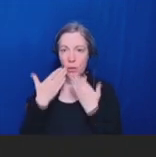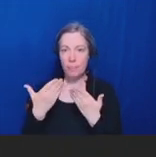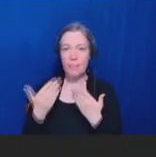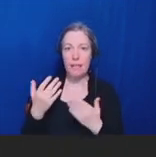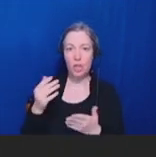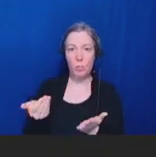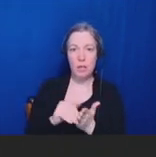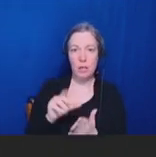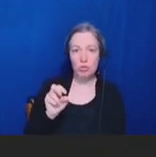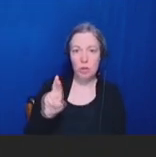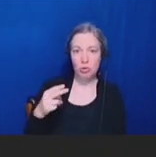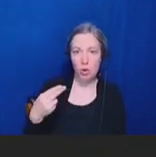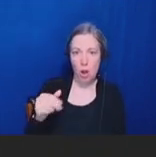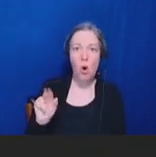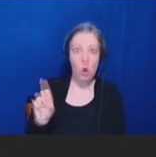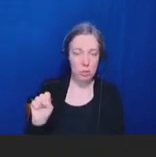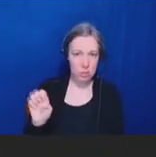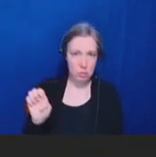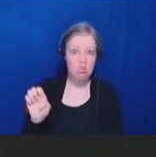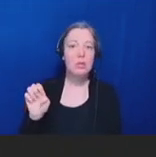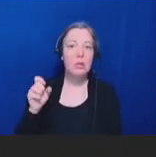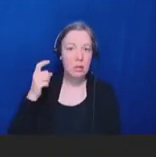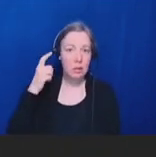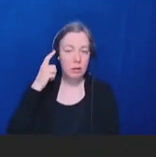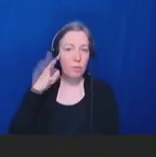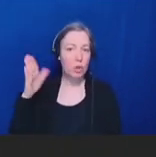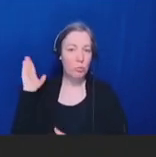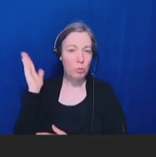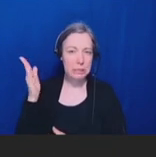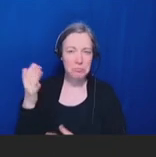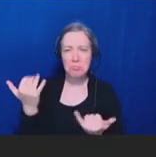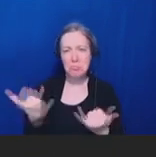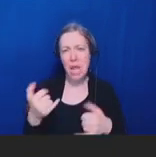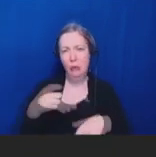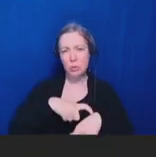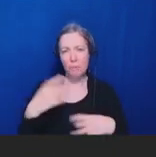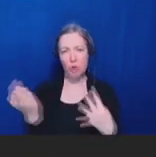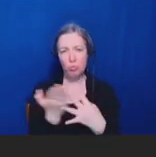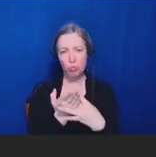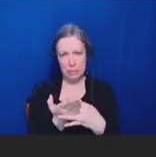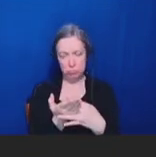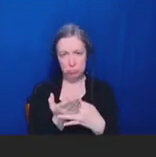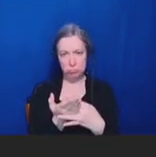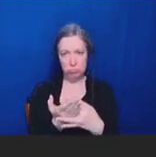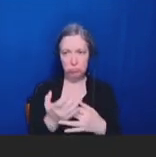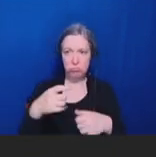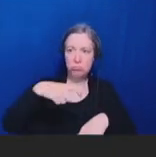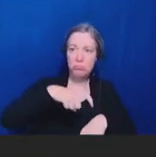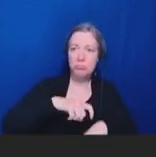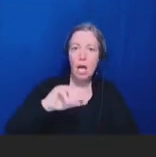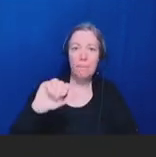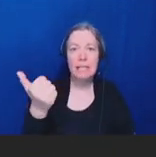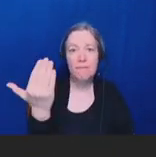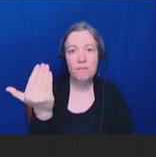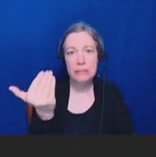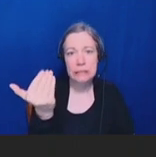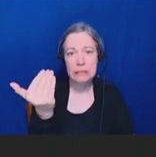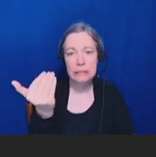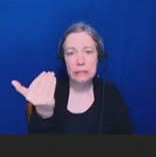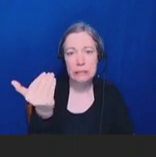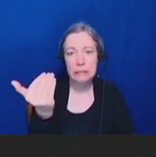this time, we're going to go to a break. It is now 10:15 Eastern Time. We're going to